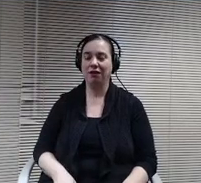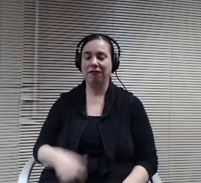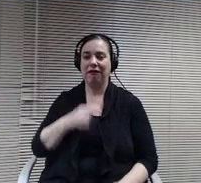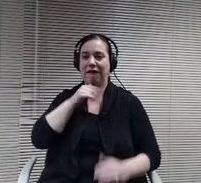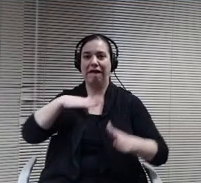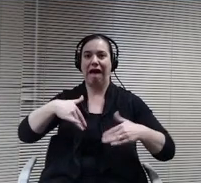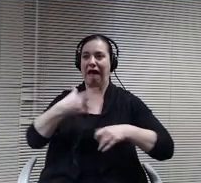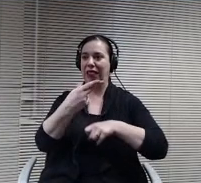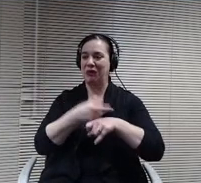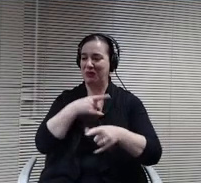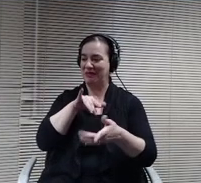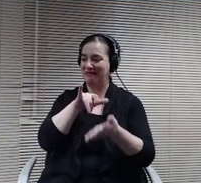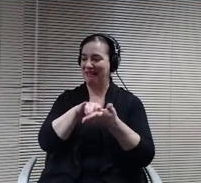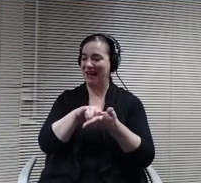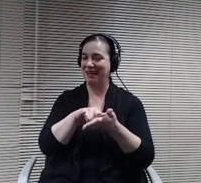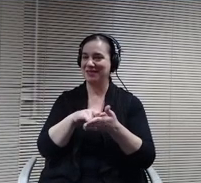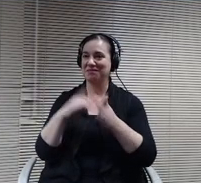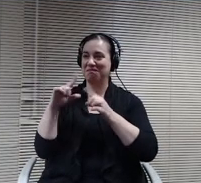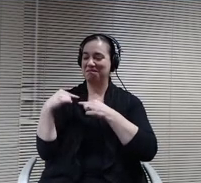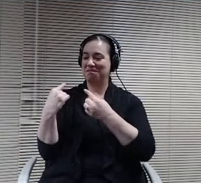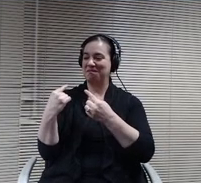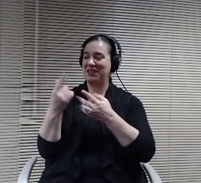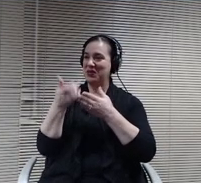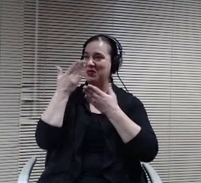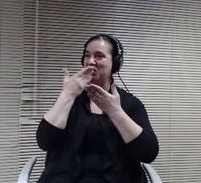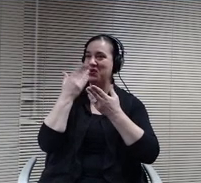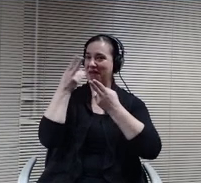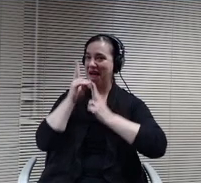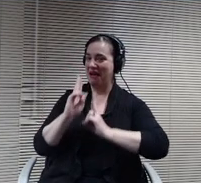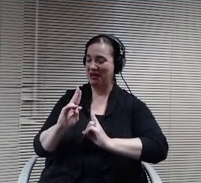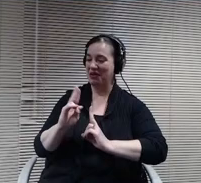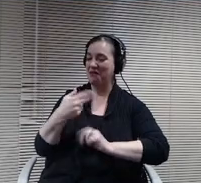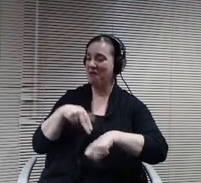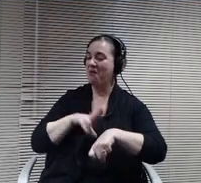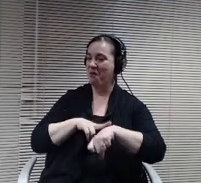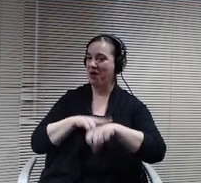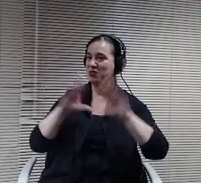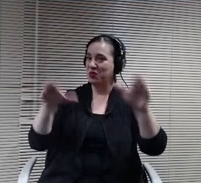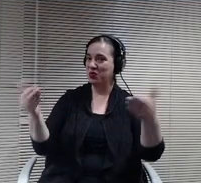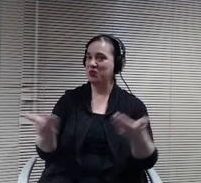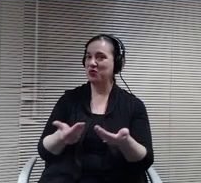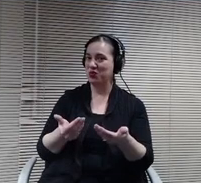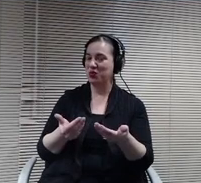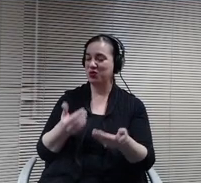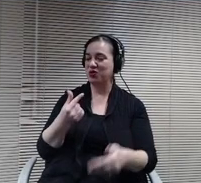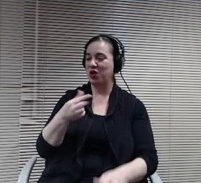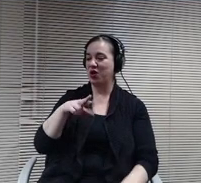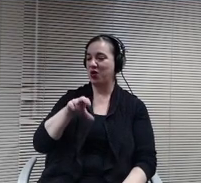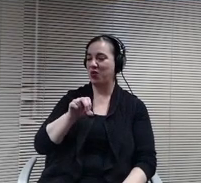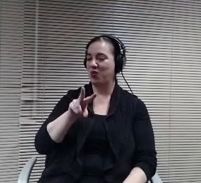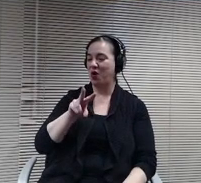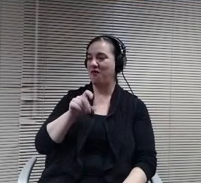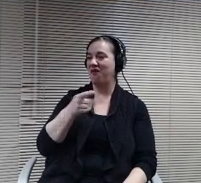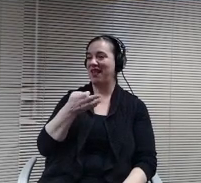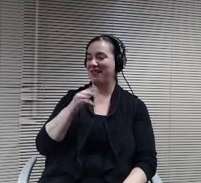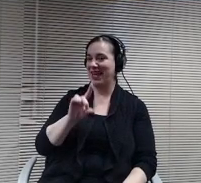It's a great honor, of course, to introduce The Grove Run presentation each year they give a great list of